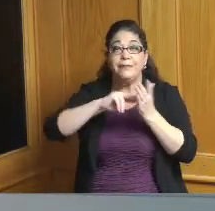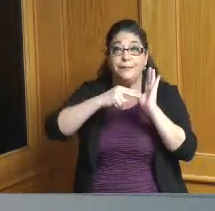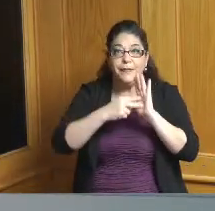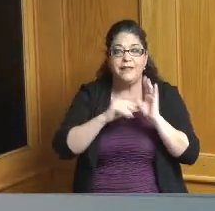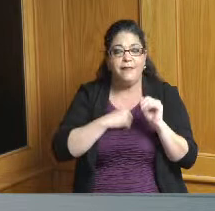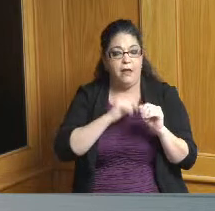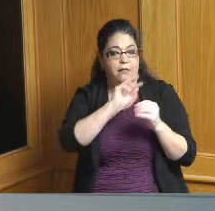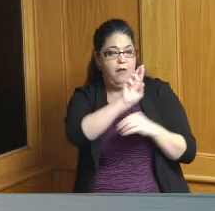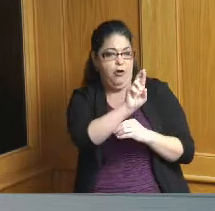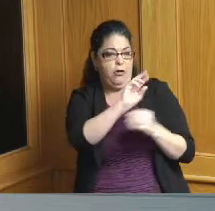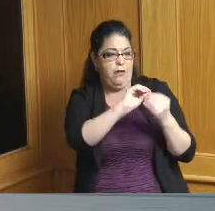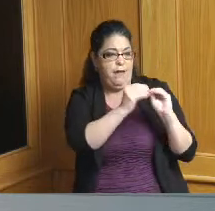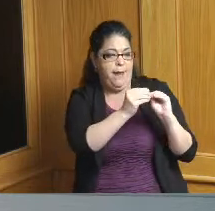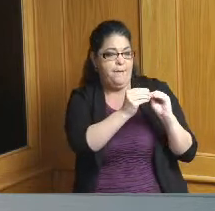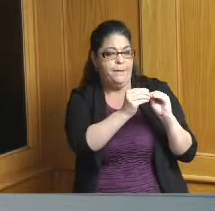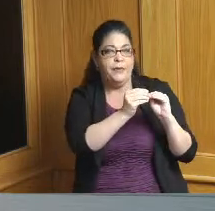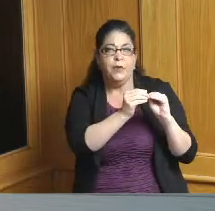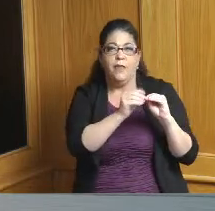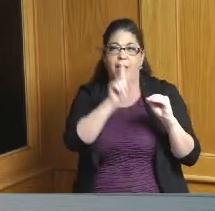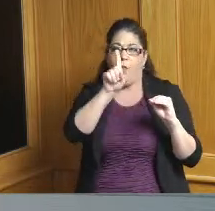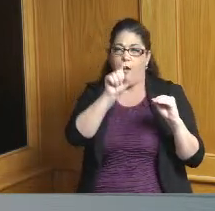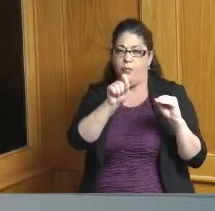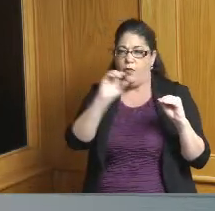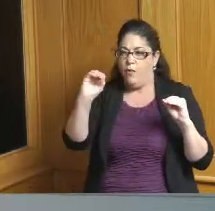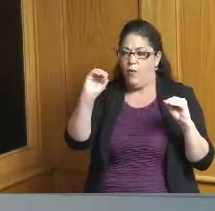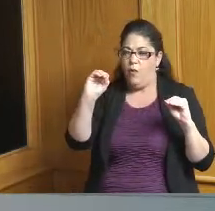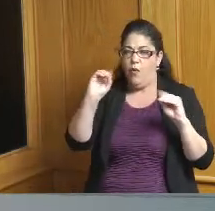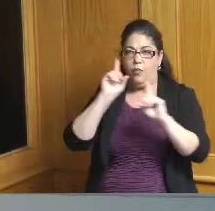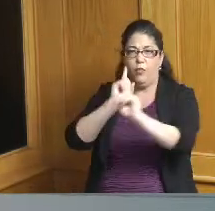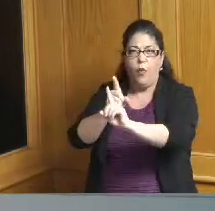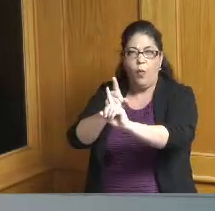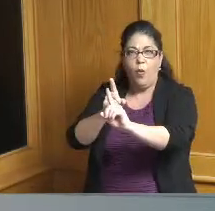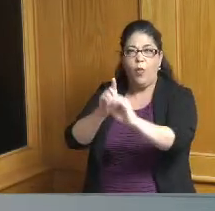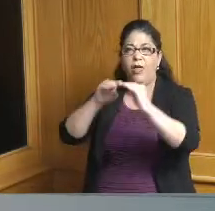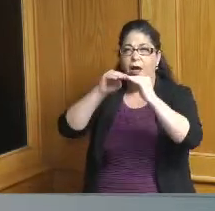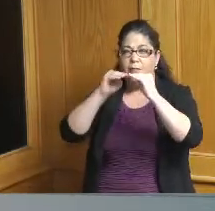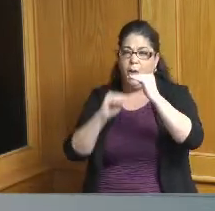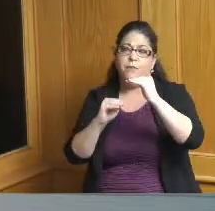little bit our reproductive number will drop below zero or I'm sorry below one